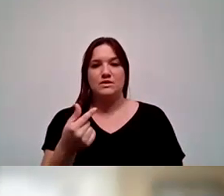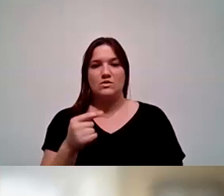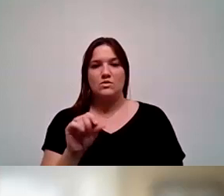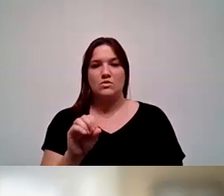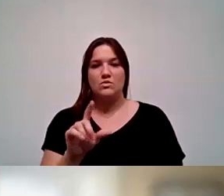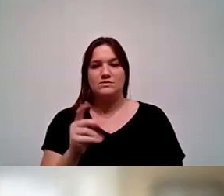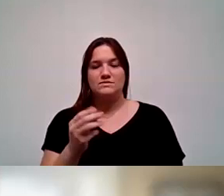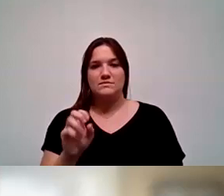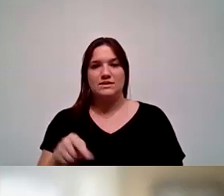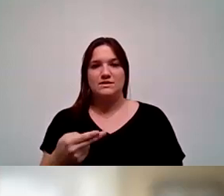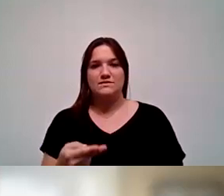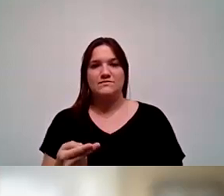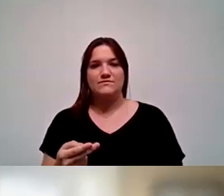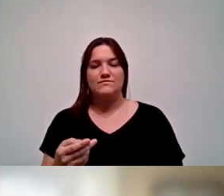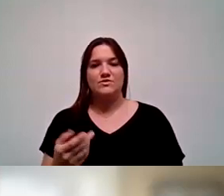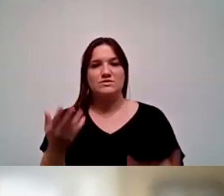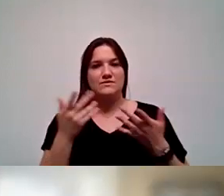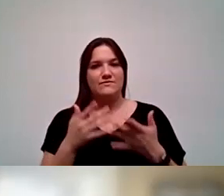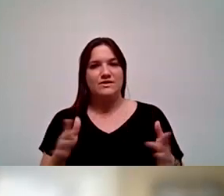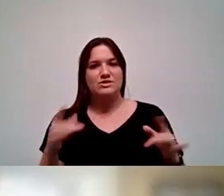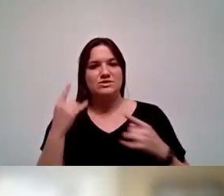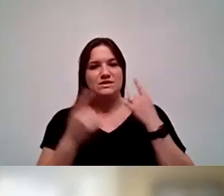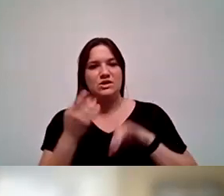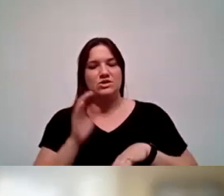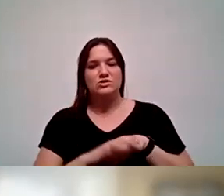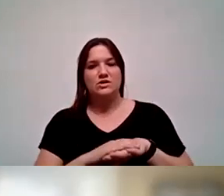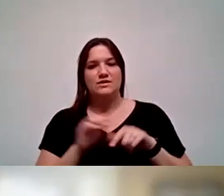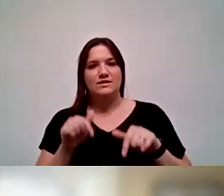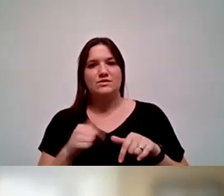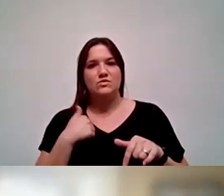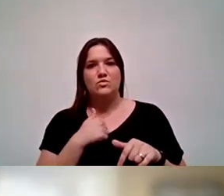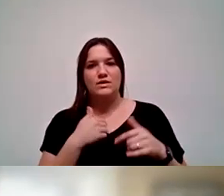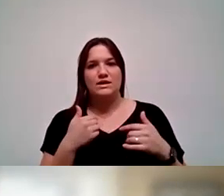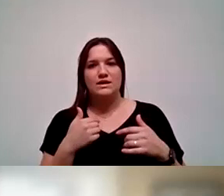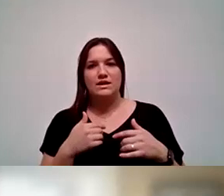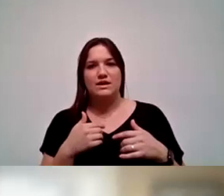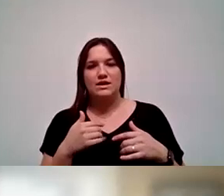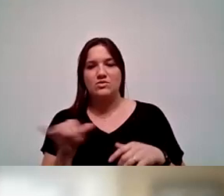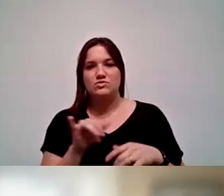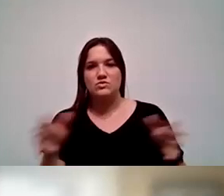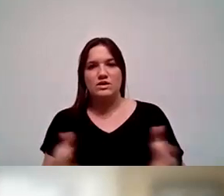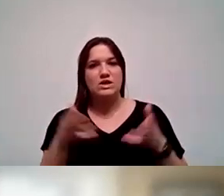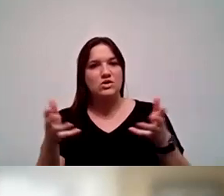for some closing thoughts on the panel. We do also encourage a Q&A.